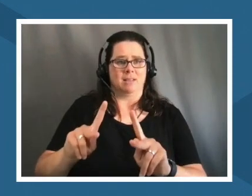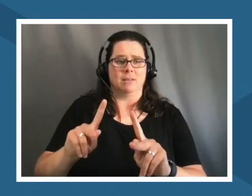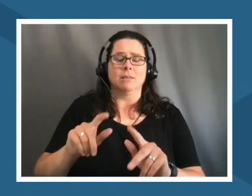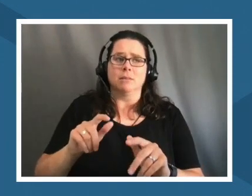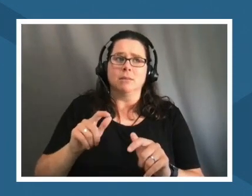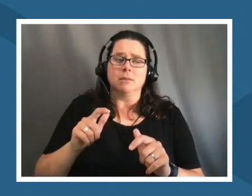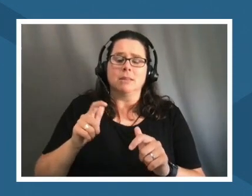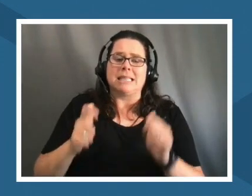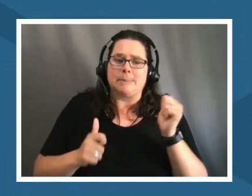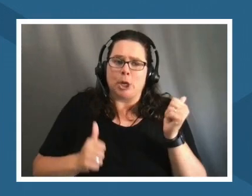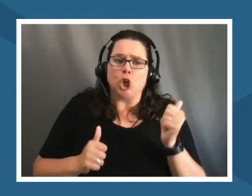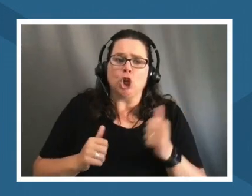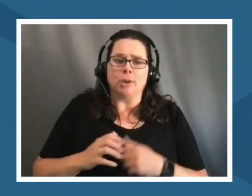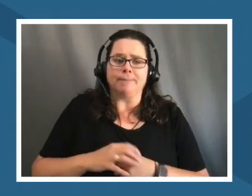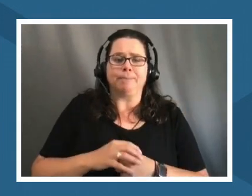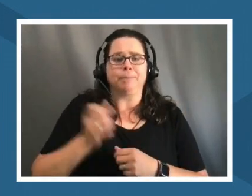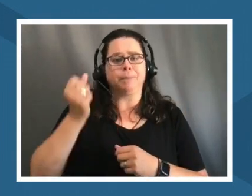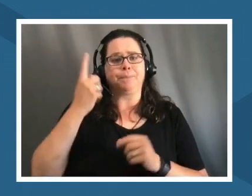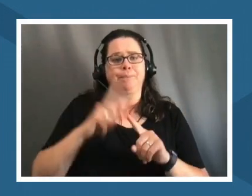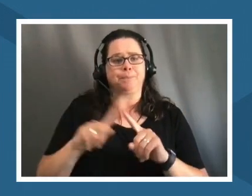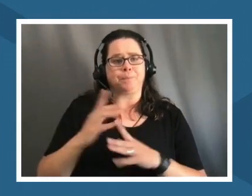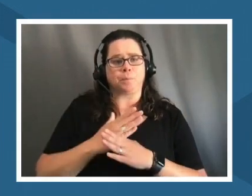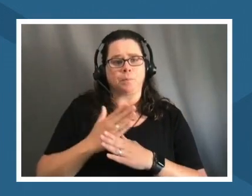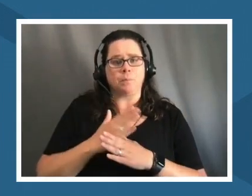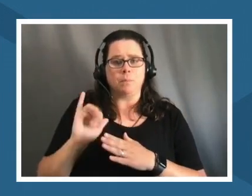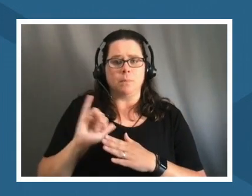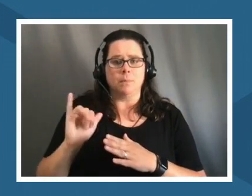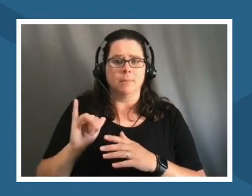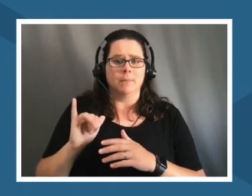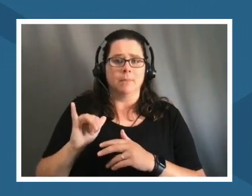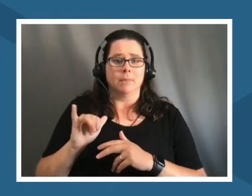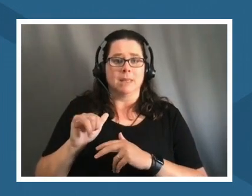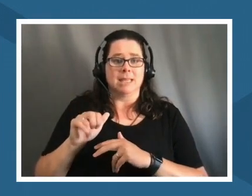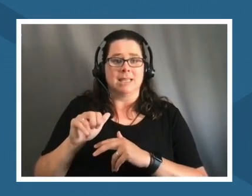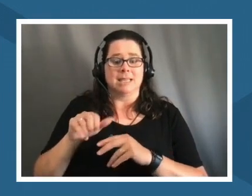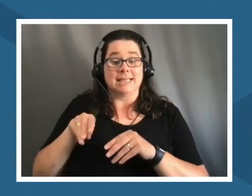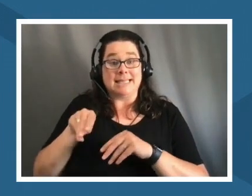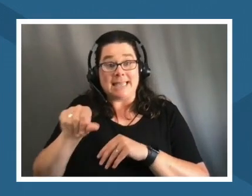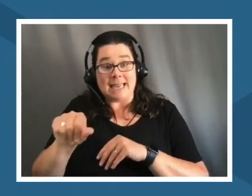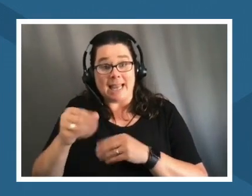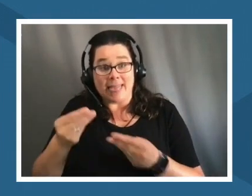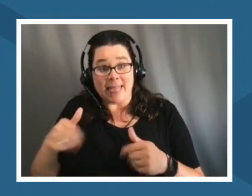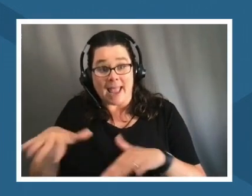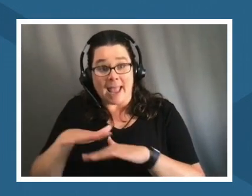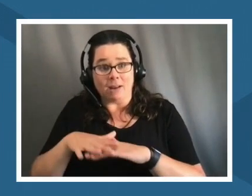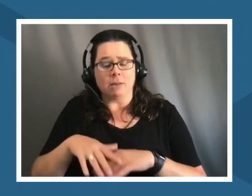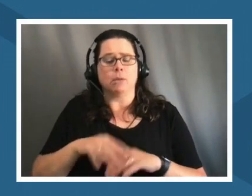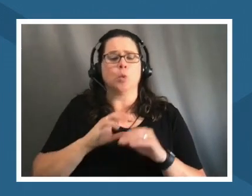you know it's about understanding the difference between like seated and unseated land and living in a world